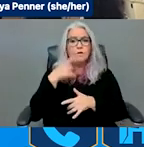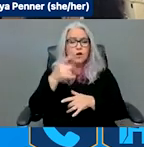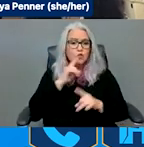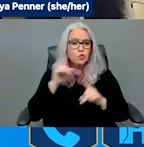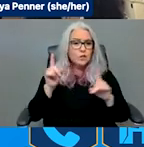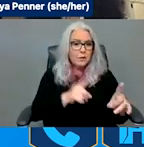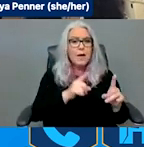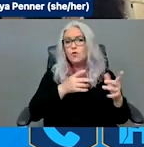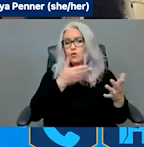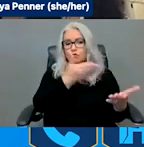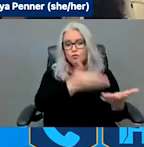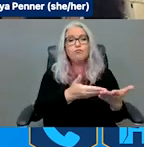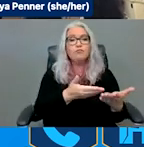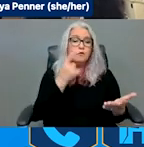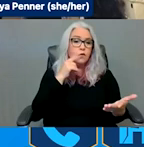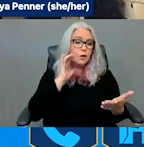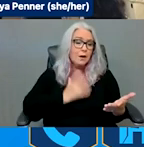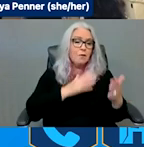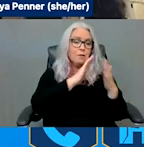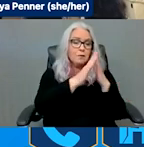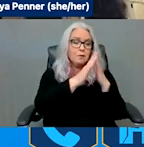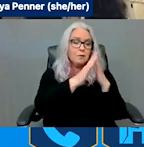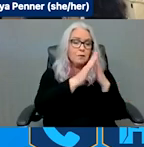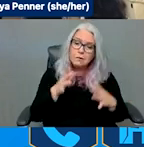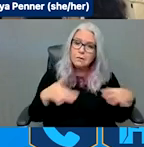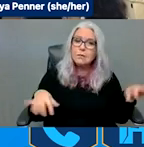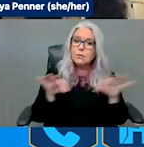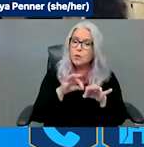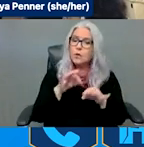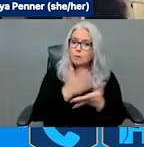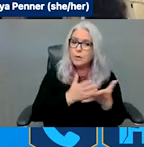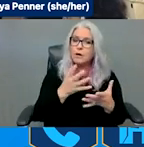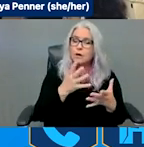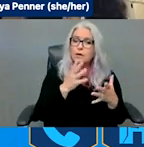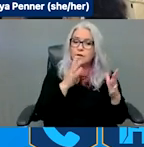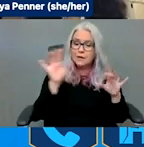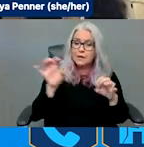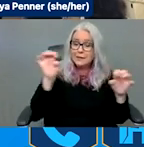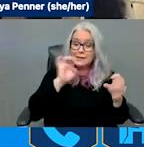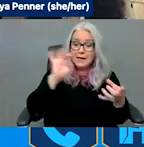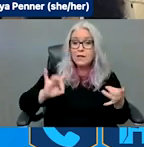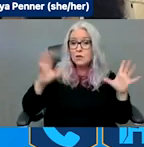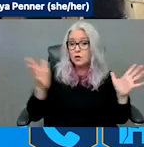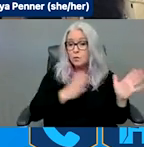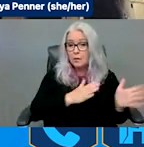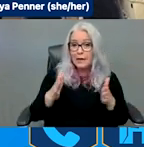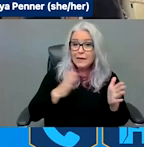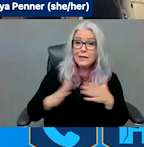really play a vital role in disaster planning, response, mitigation, and recovery.